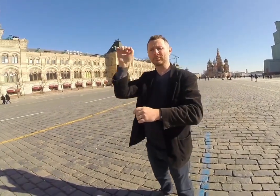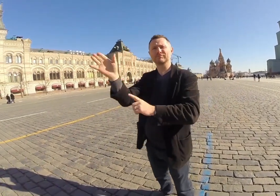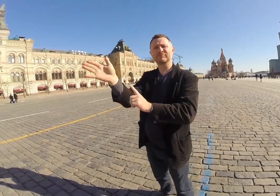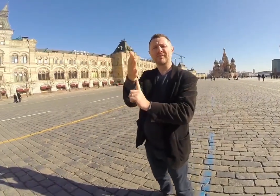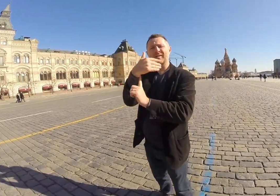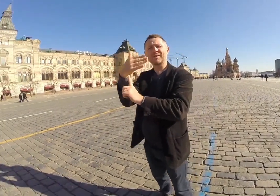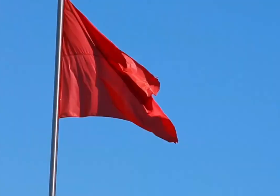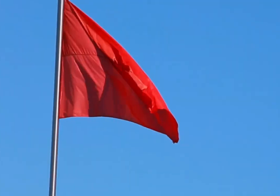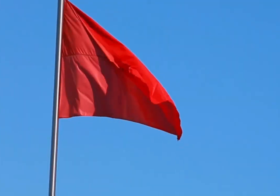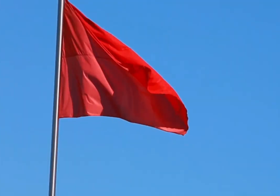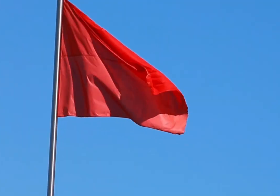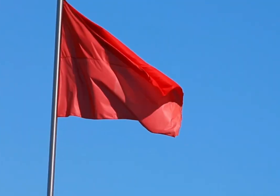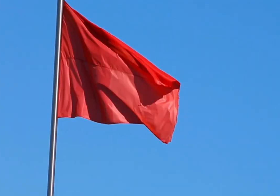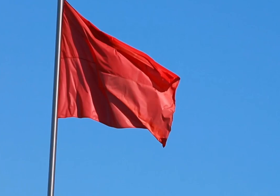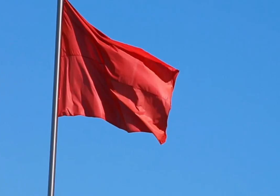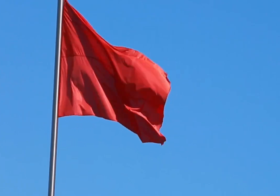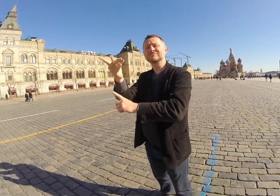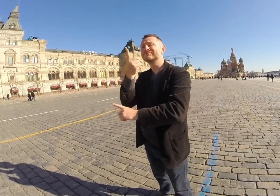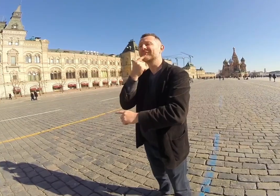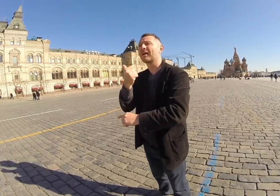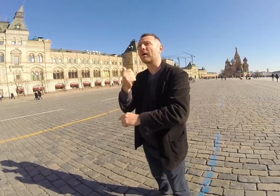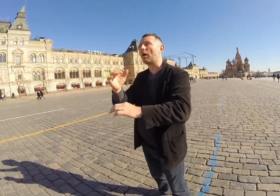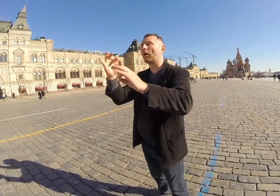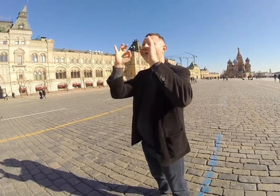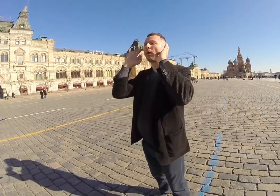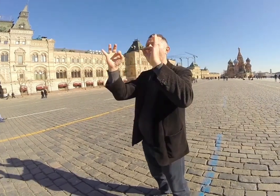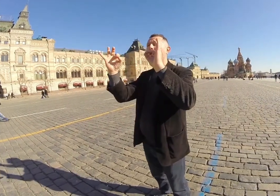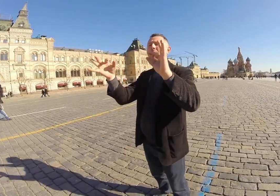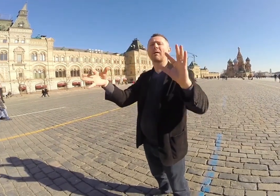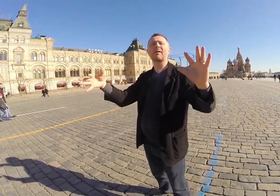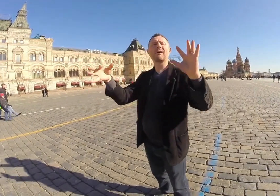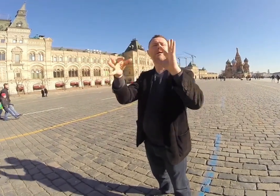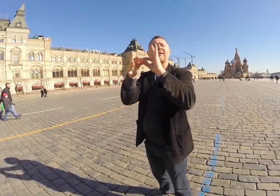out, the new Communist government adopted the red